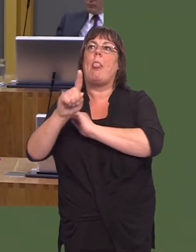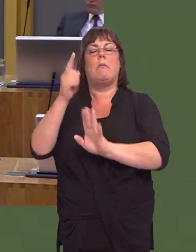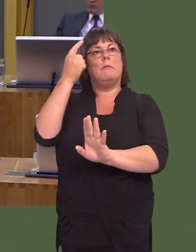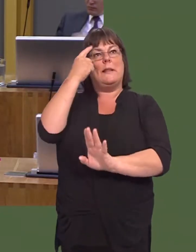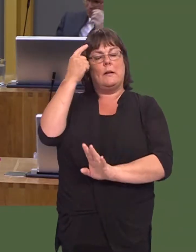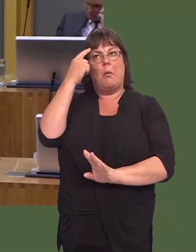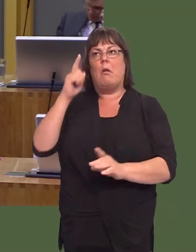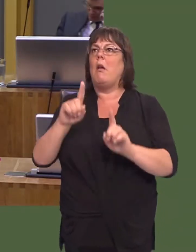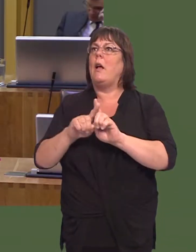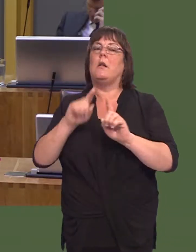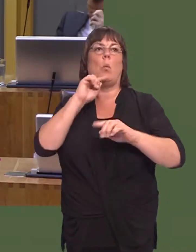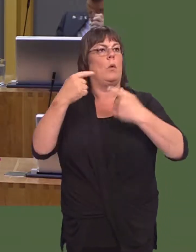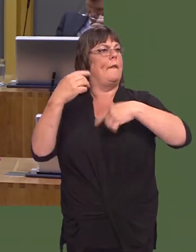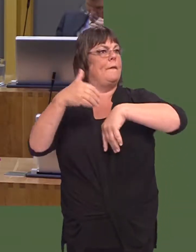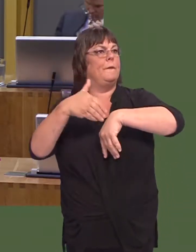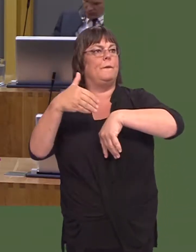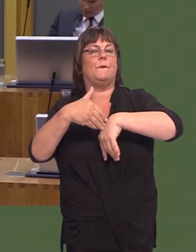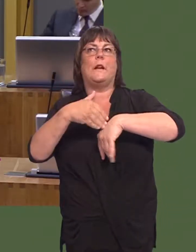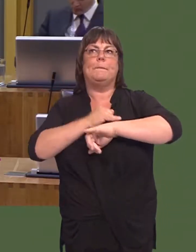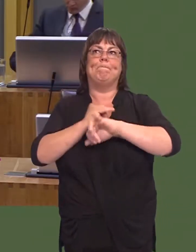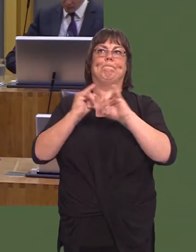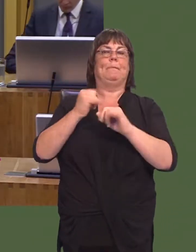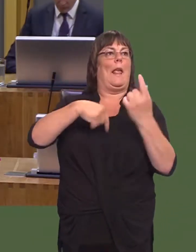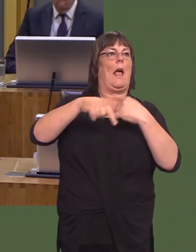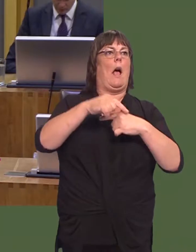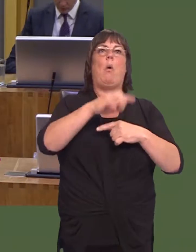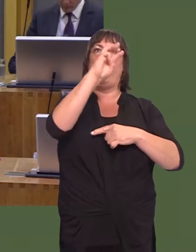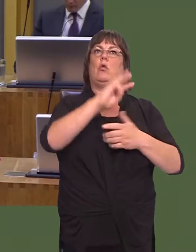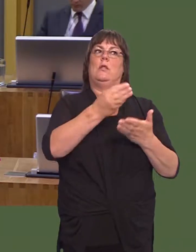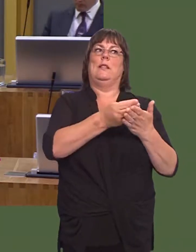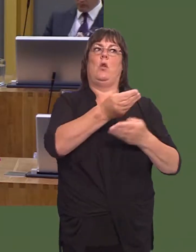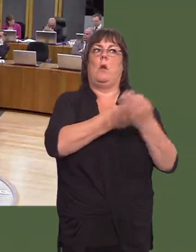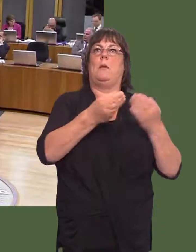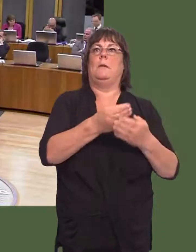all else, one that does not affect in a negative way the economy of Wales.